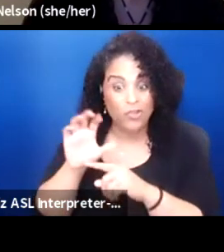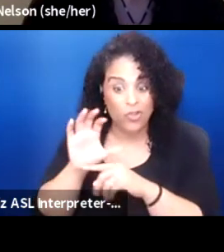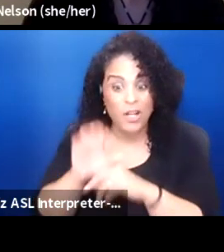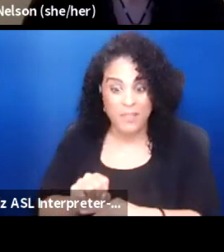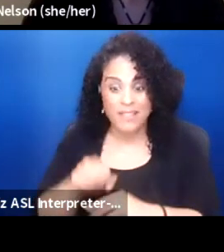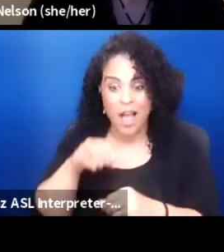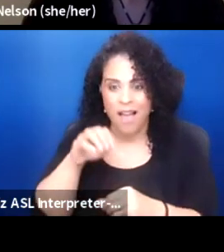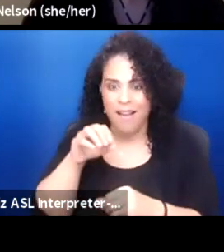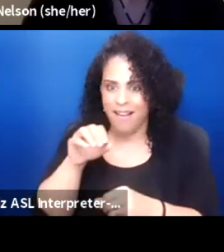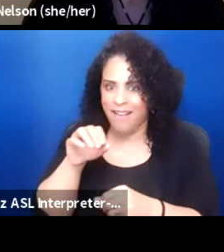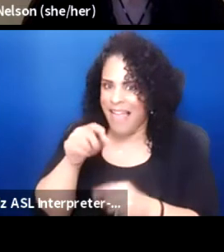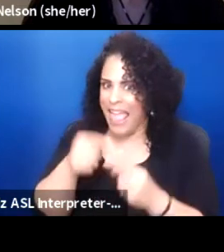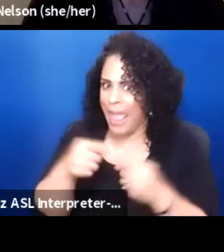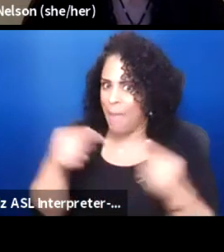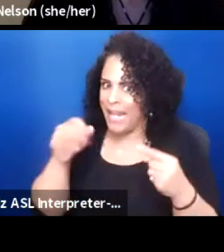I know that it's 2020 but come on.